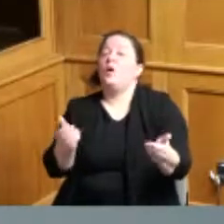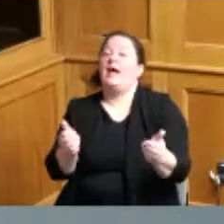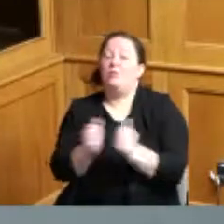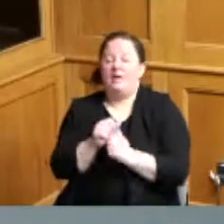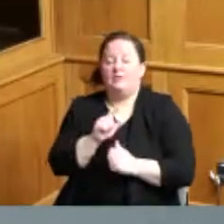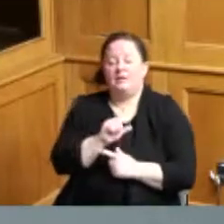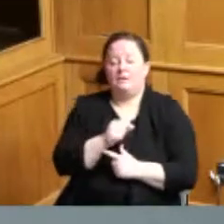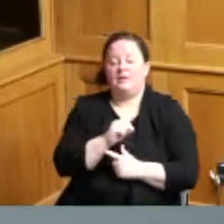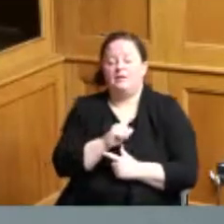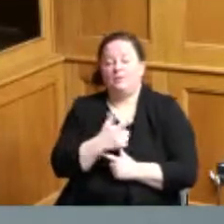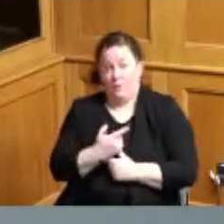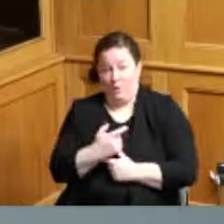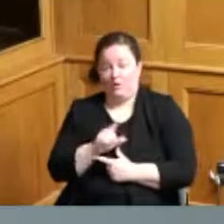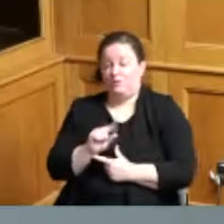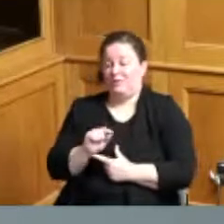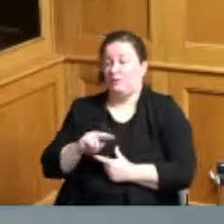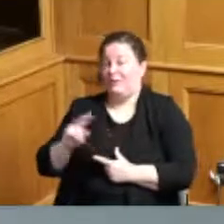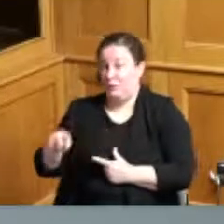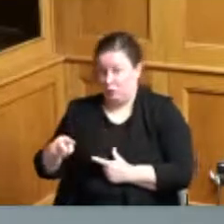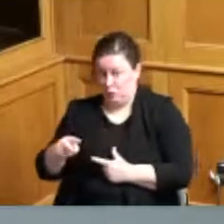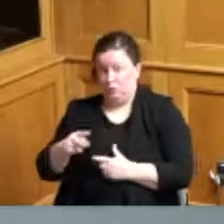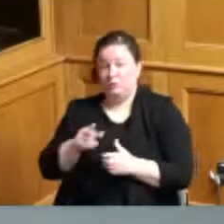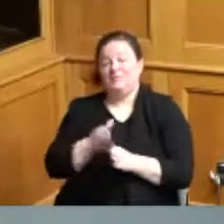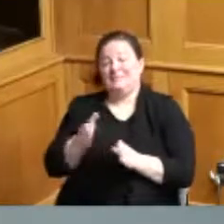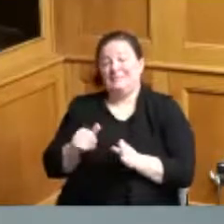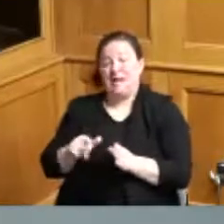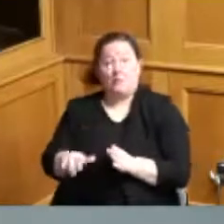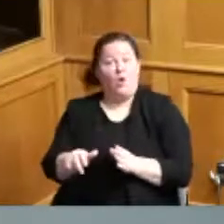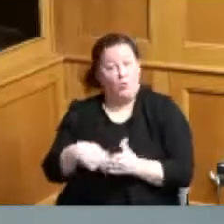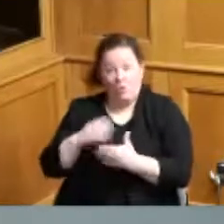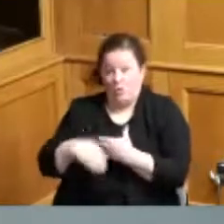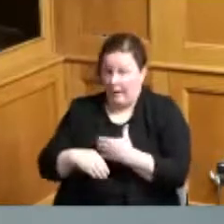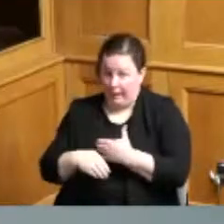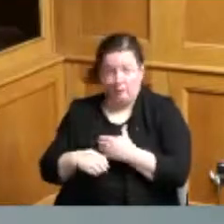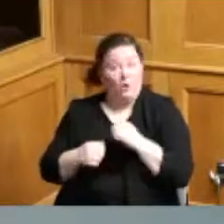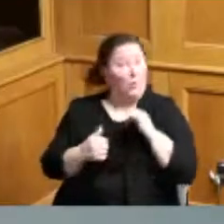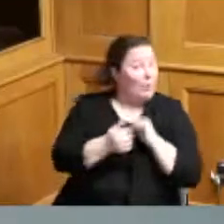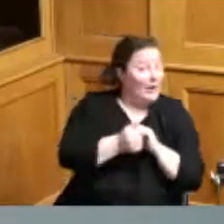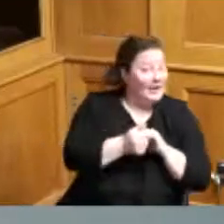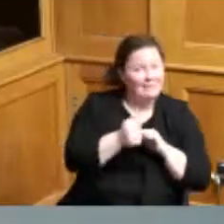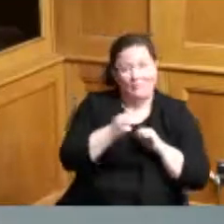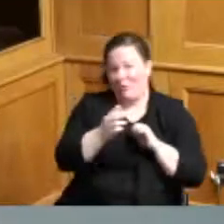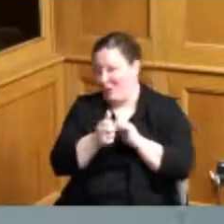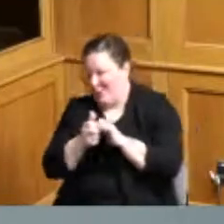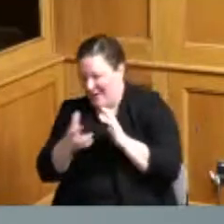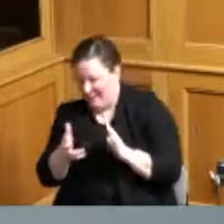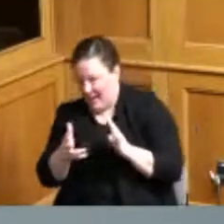sidewalk program either in concert with or without whatever at the discretion of the board a separate